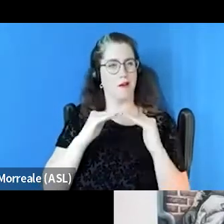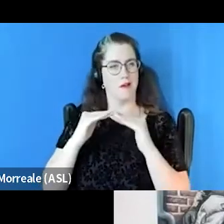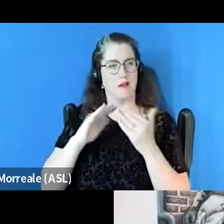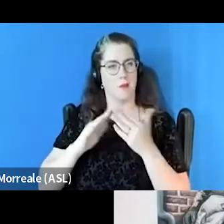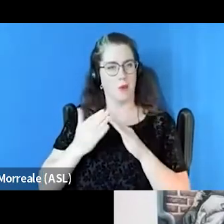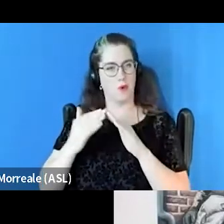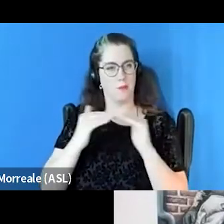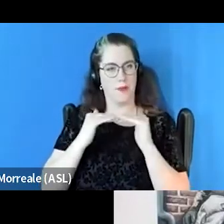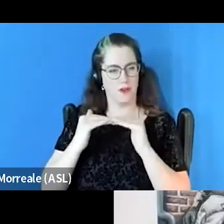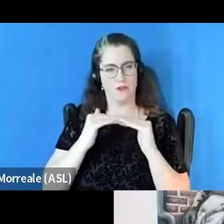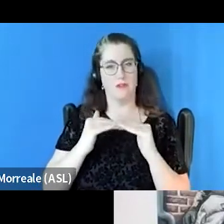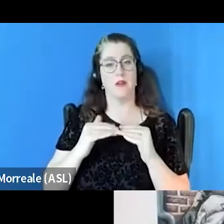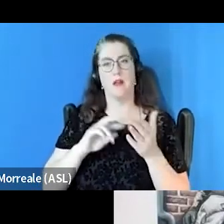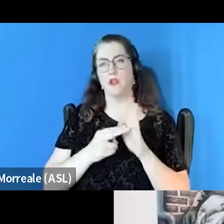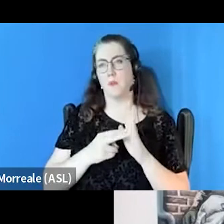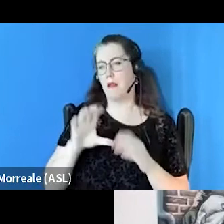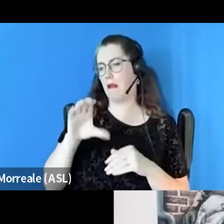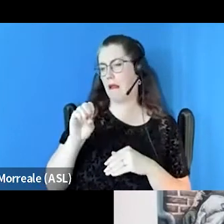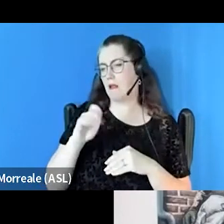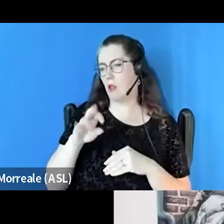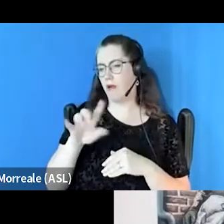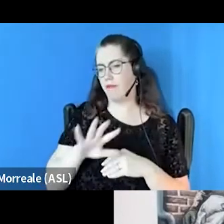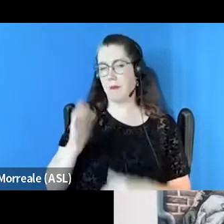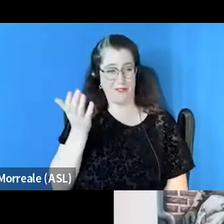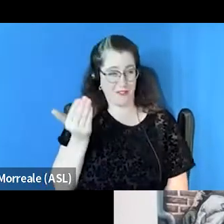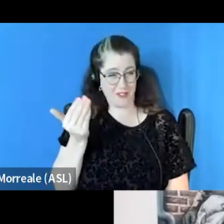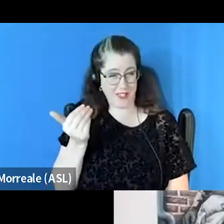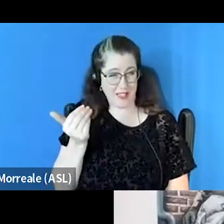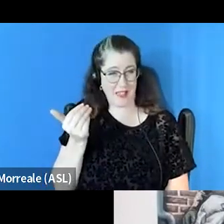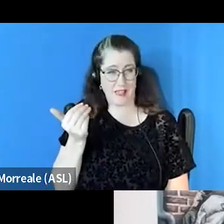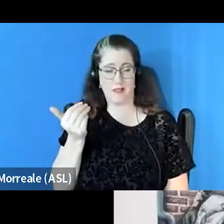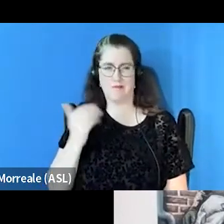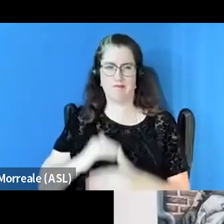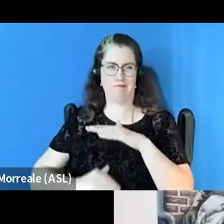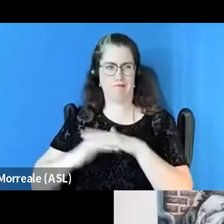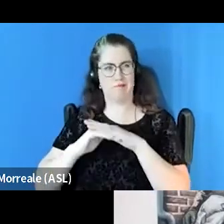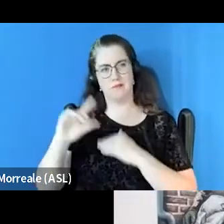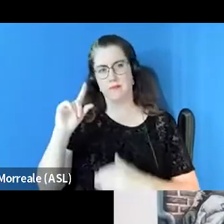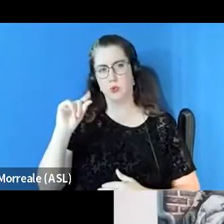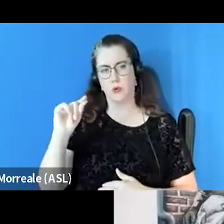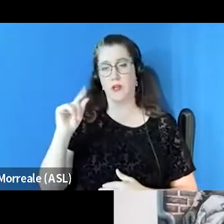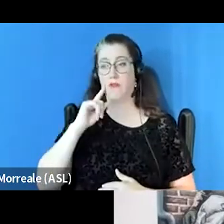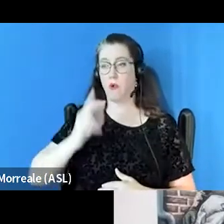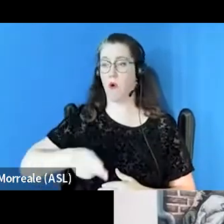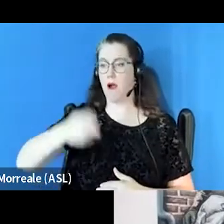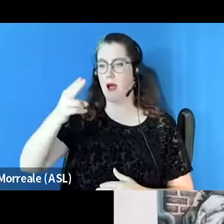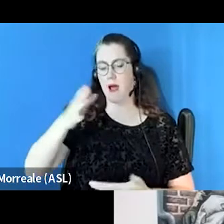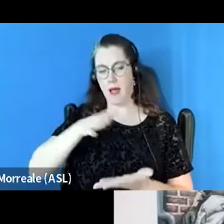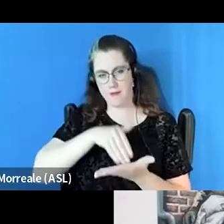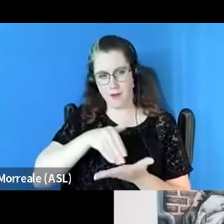So keeping the caseloads around 15 and no more than 20 to allow for high frequency contact